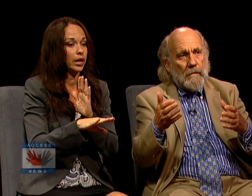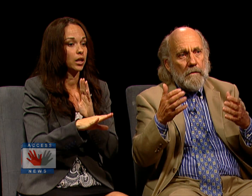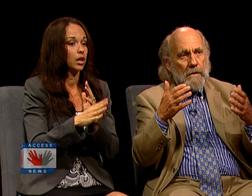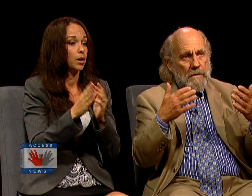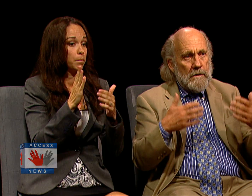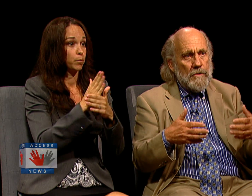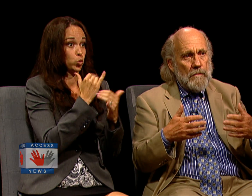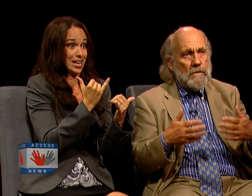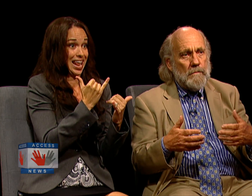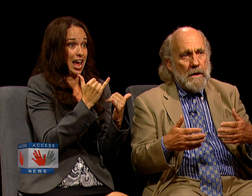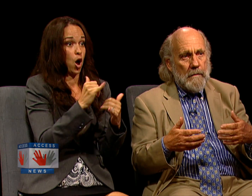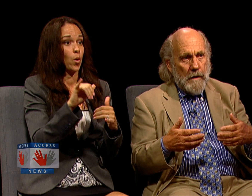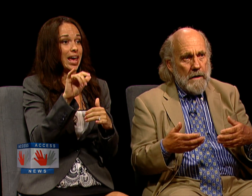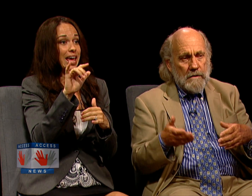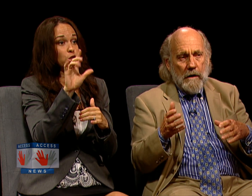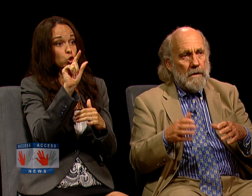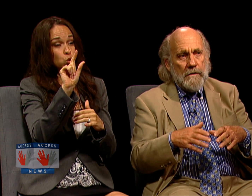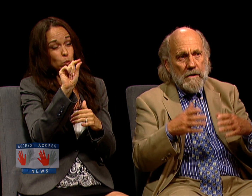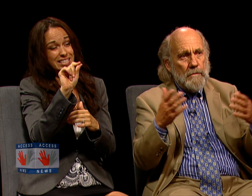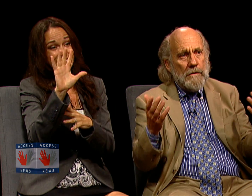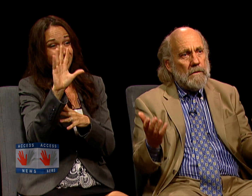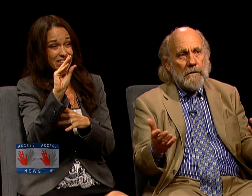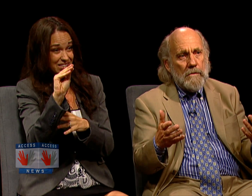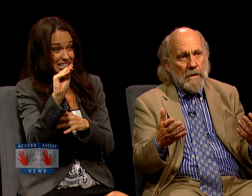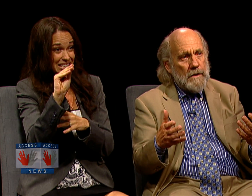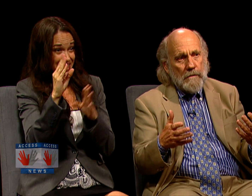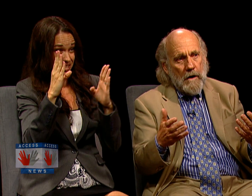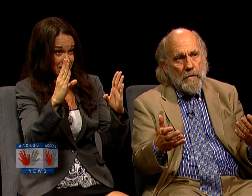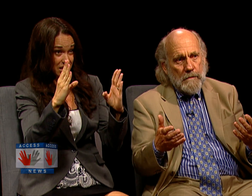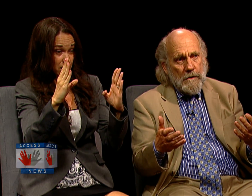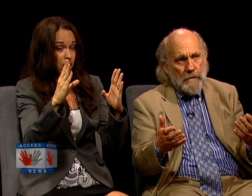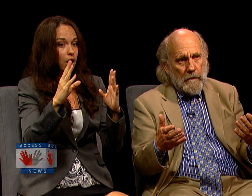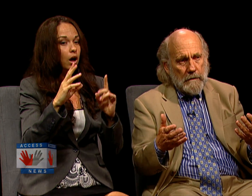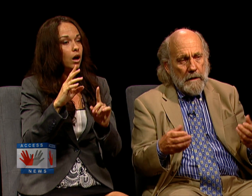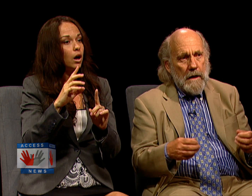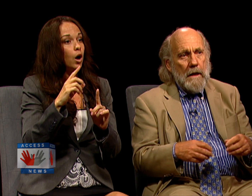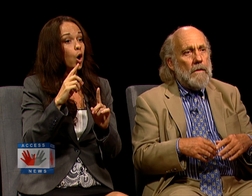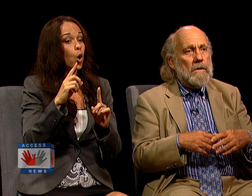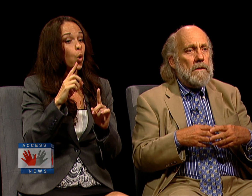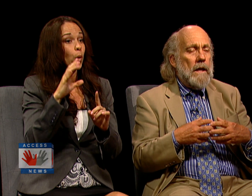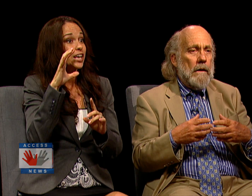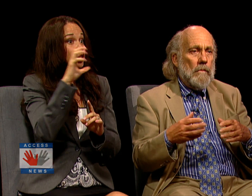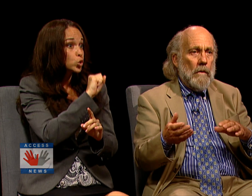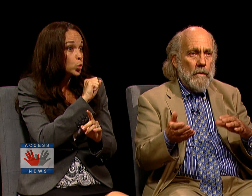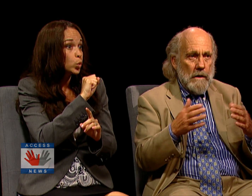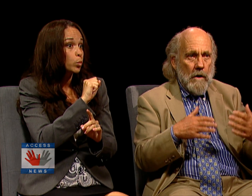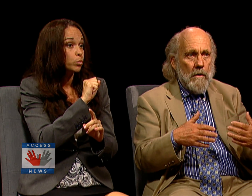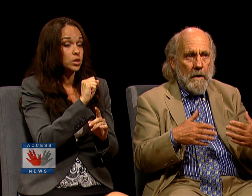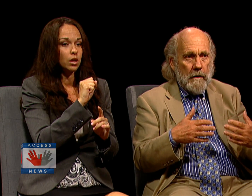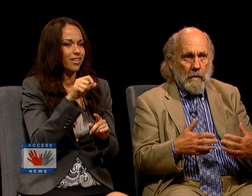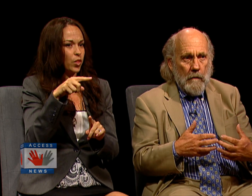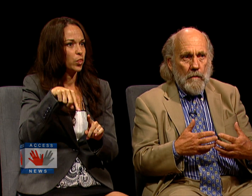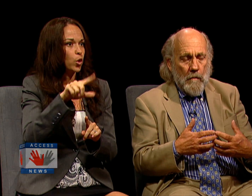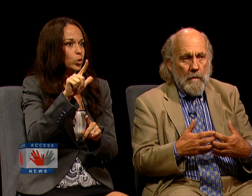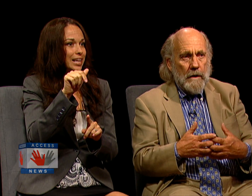THE DECISION WAS BEING BASED ON AN ASSUMPTION THAT THOSE LAKES WOULD ALWAYS BE FULL. AND WHAT WE KNOW ABOUT GLOBAL WARMING